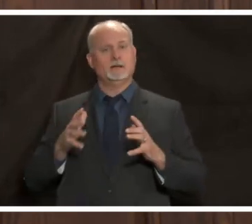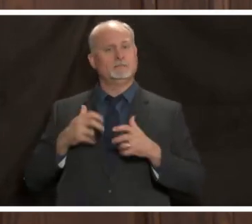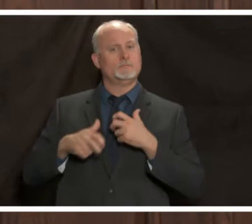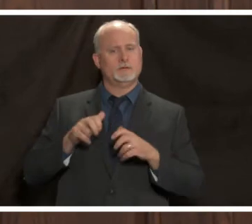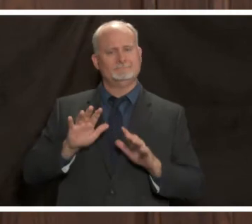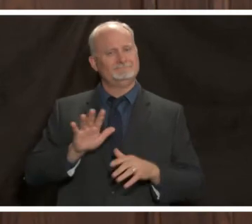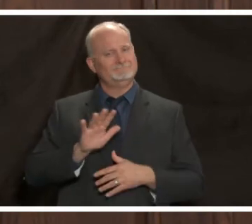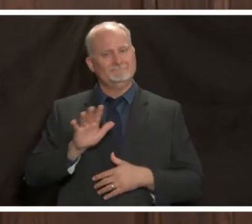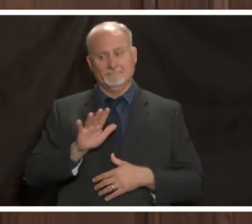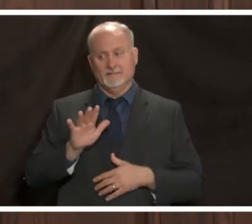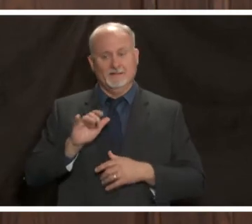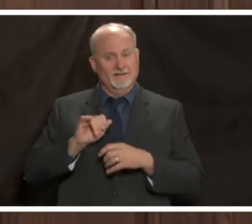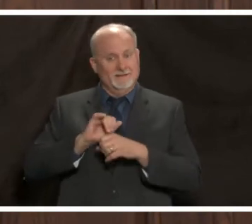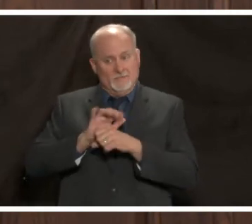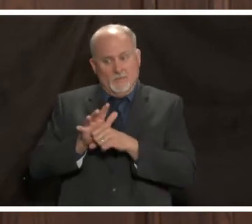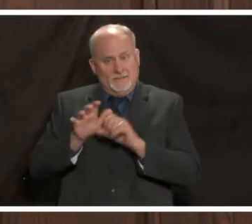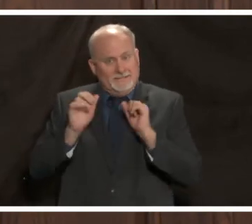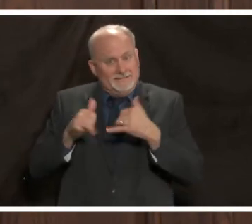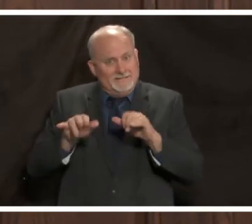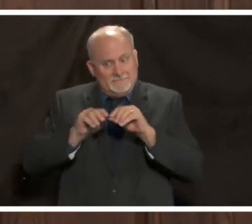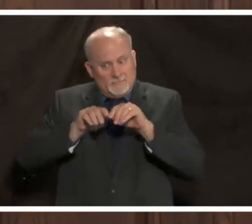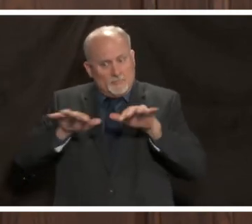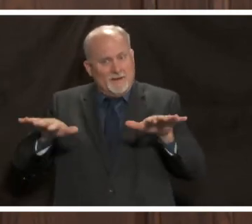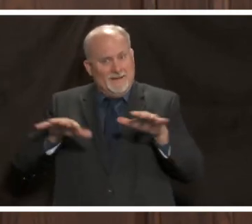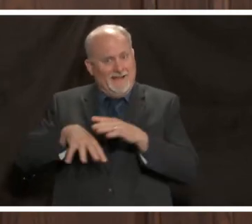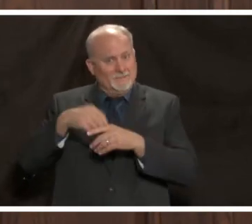the virus can still spread outdoors if people are close together